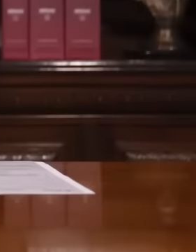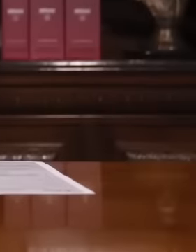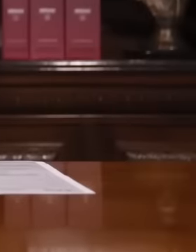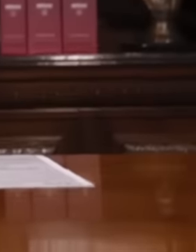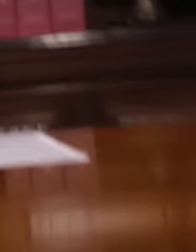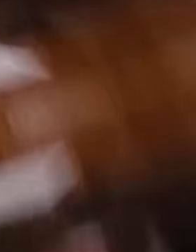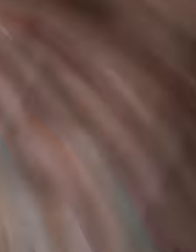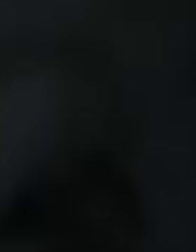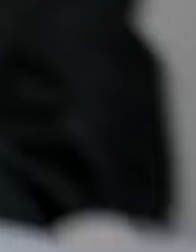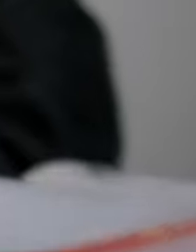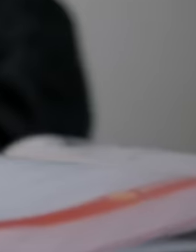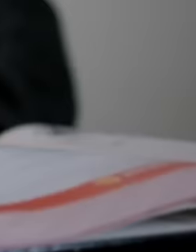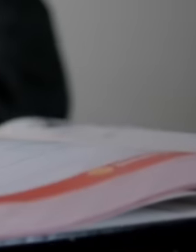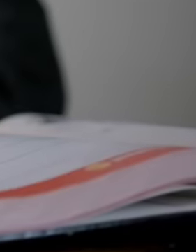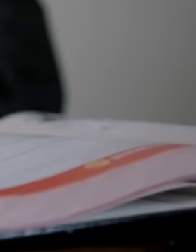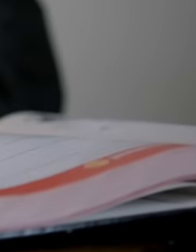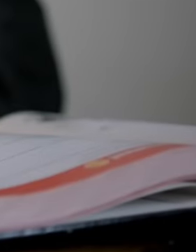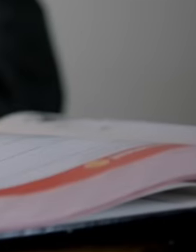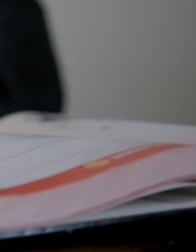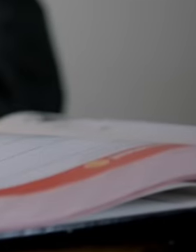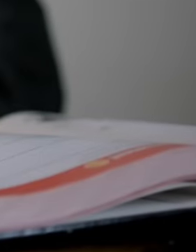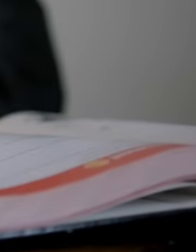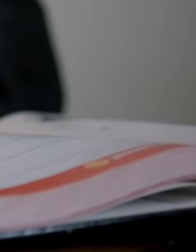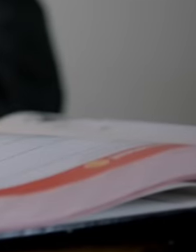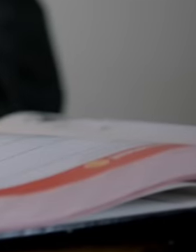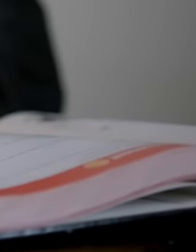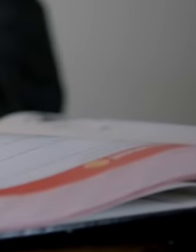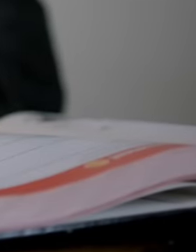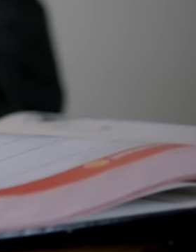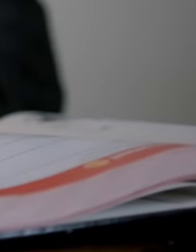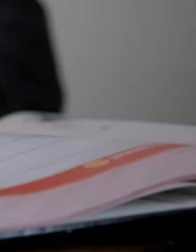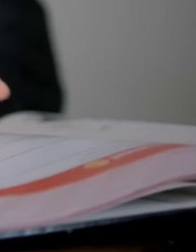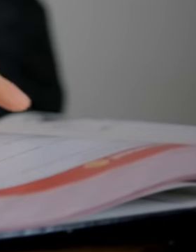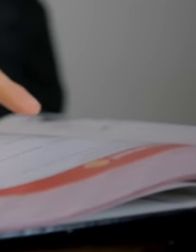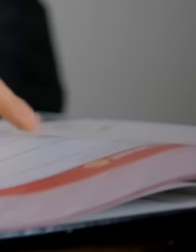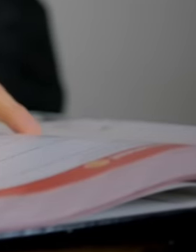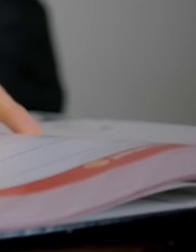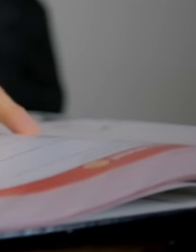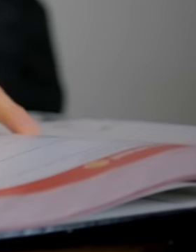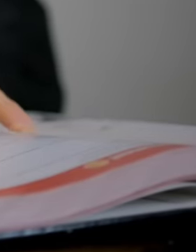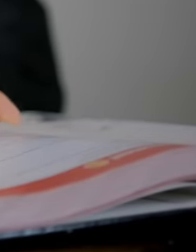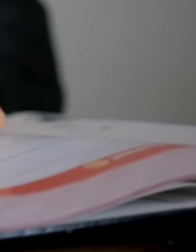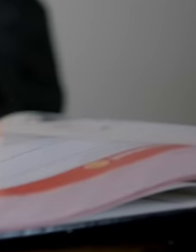to stop the high salaries of members of the judiciary since it was recently